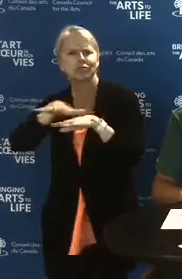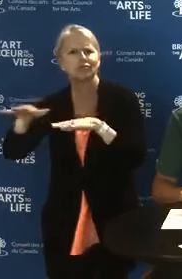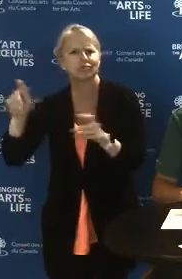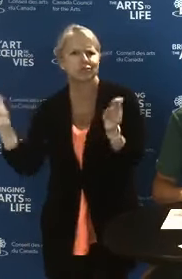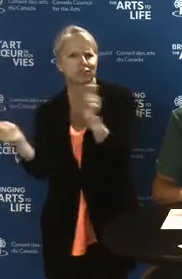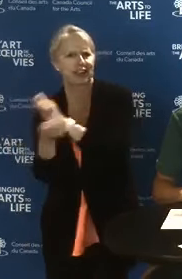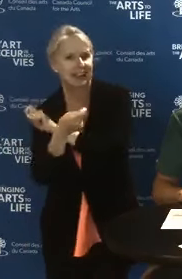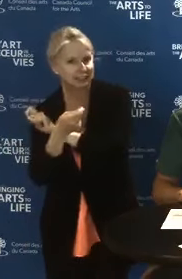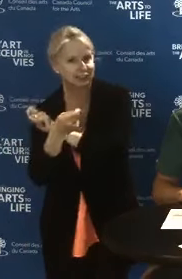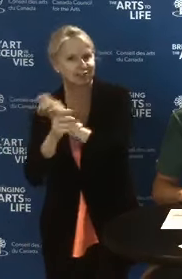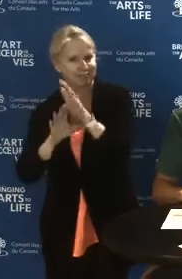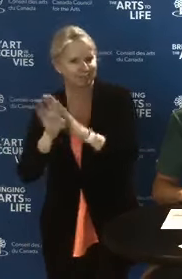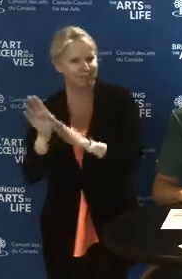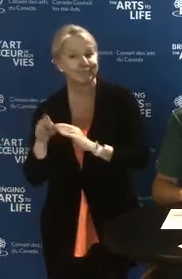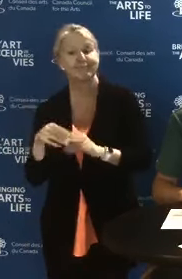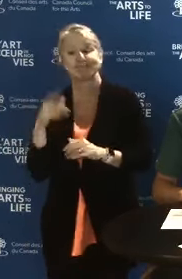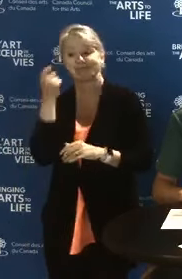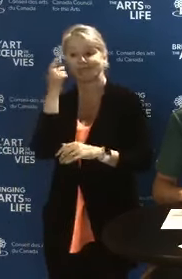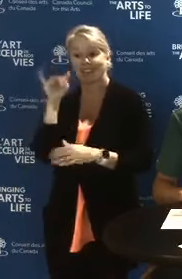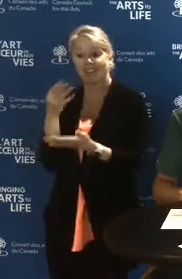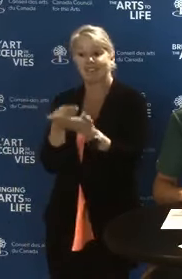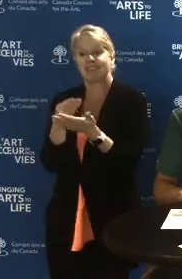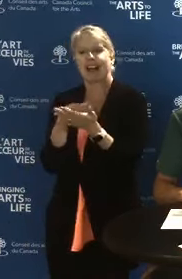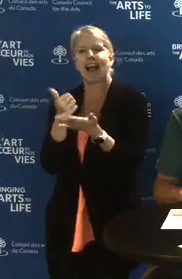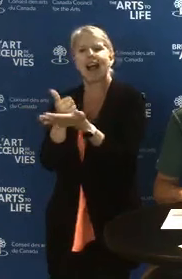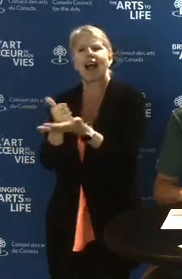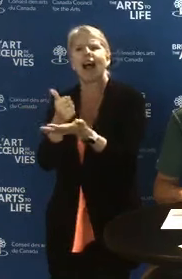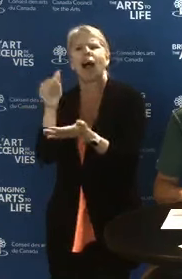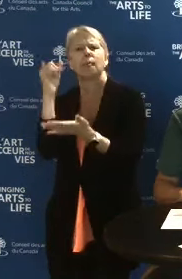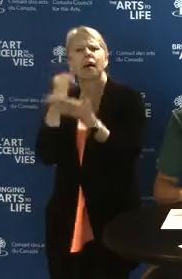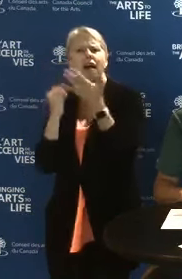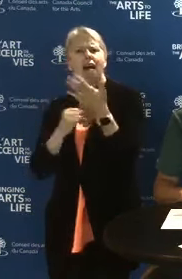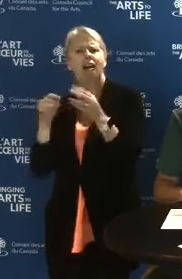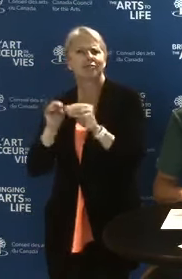The fund exists to help the arts sector thrive in the digital environment